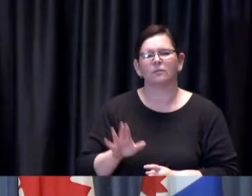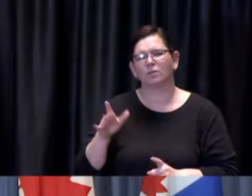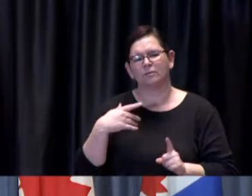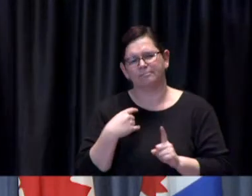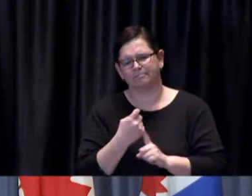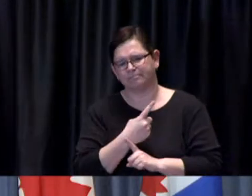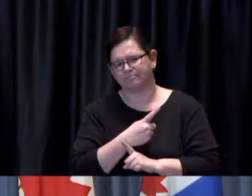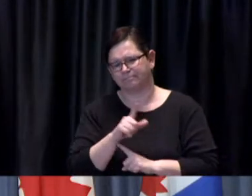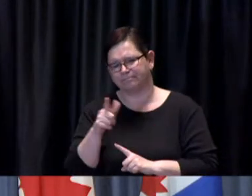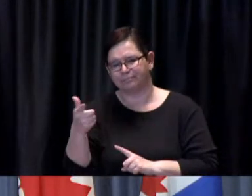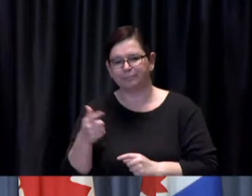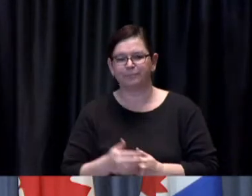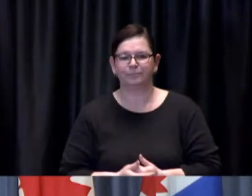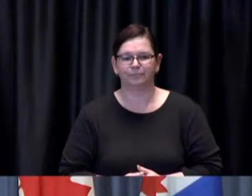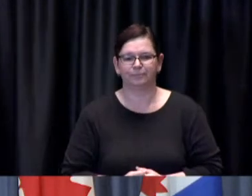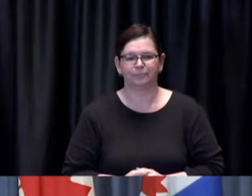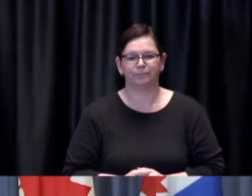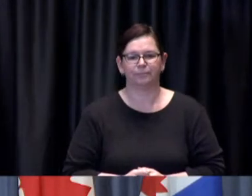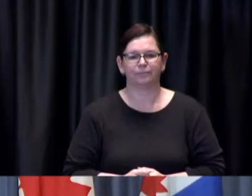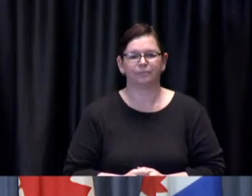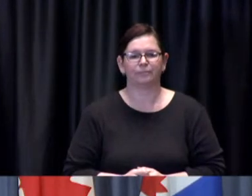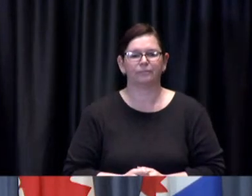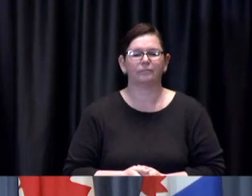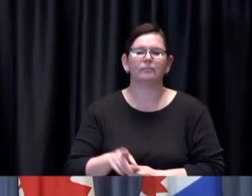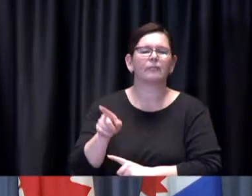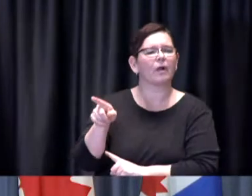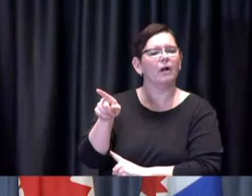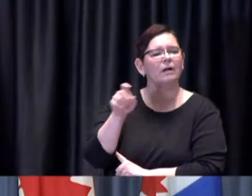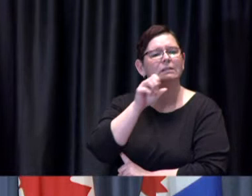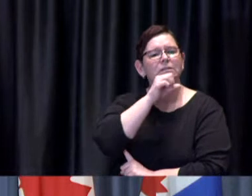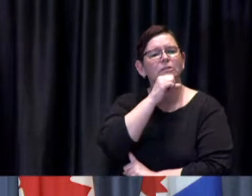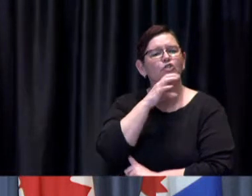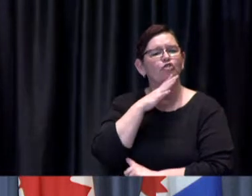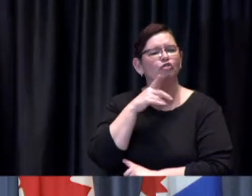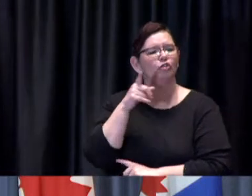seniors report feeling uncomfortable going to some of the mass immunization clinics